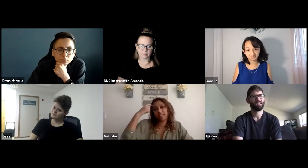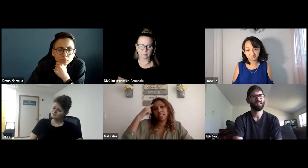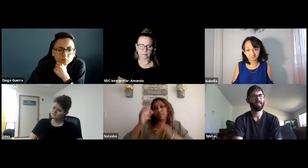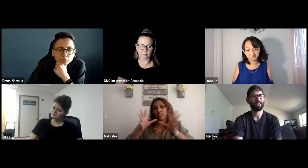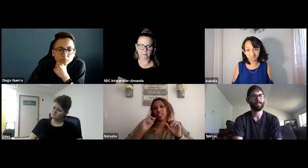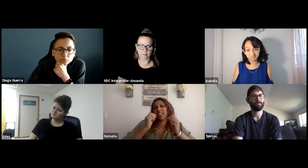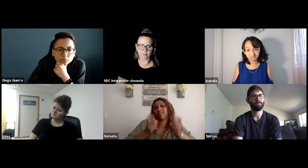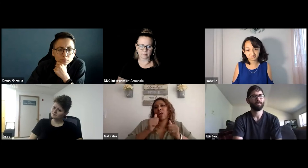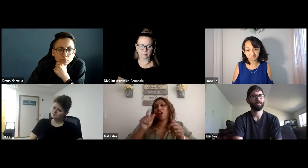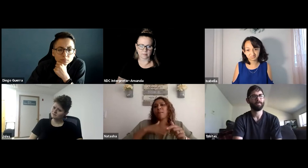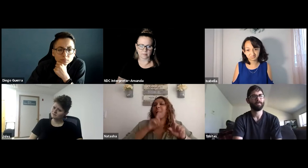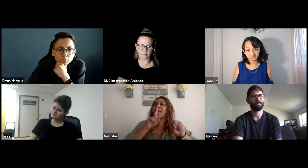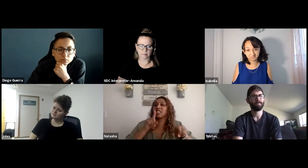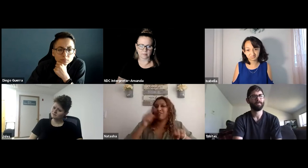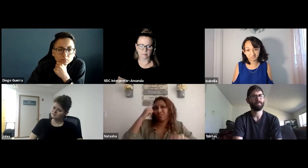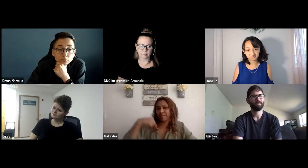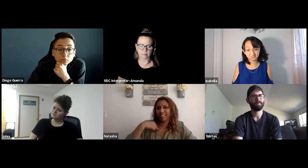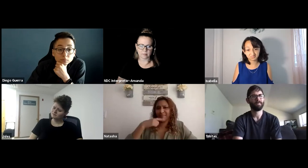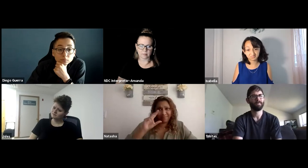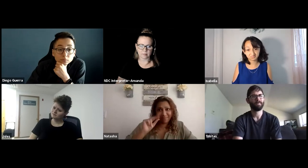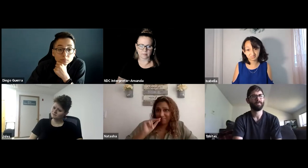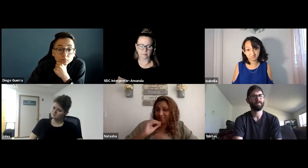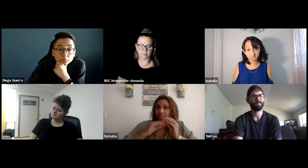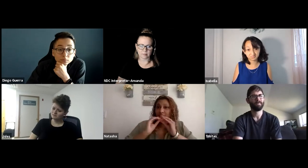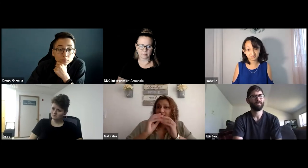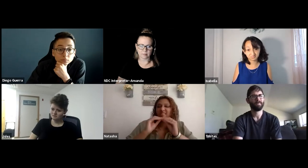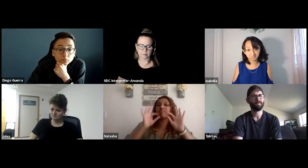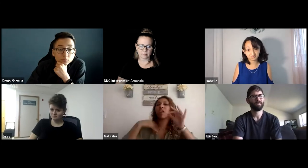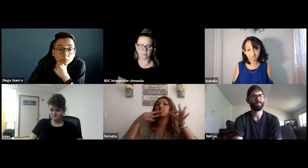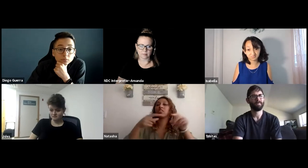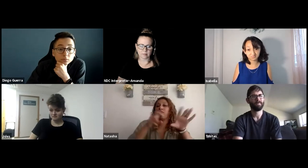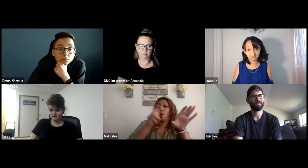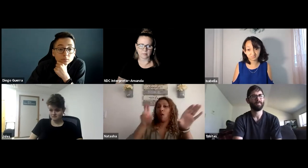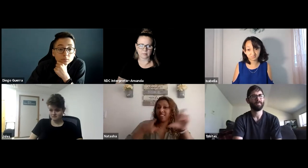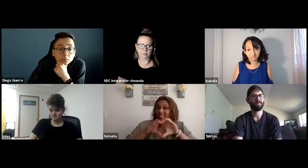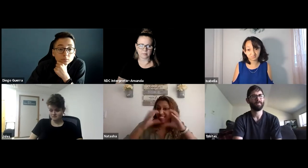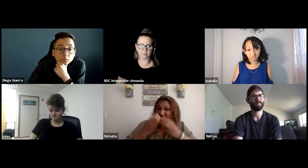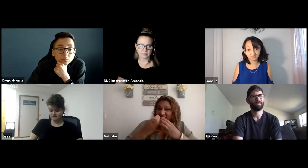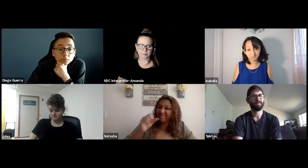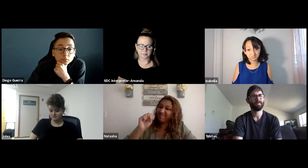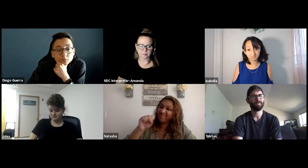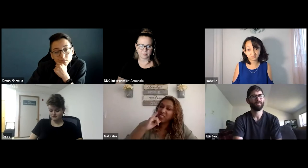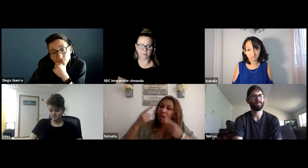I complained to the DSS office, and they said that they thought that the interpreter was answering